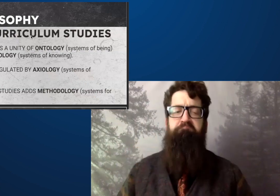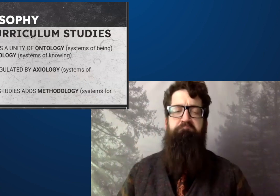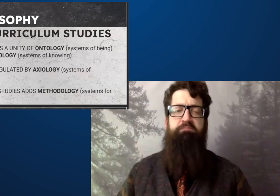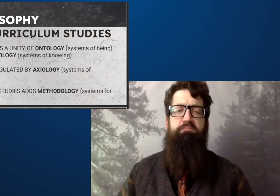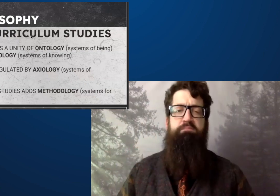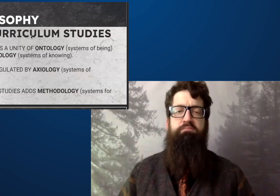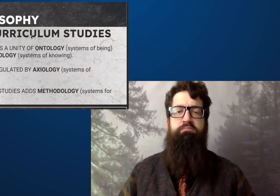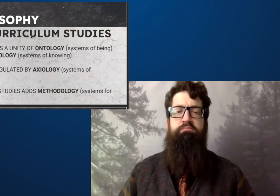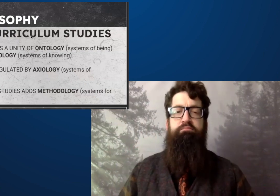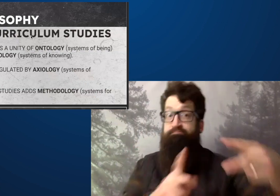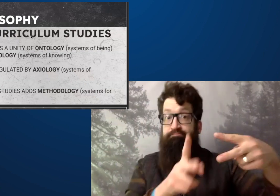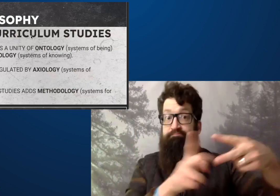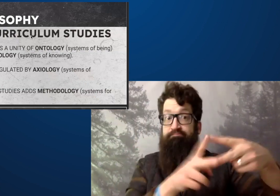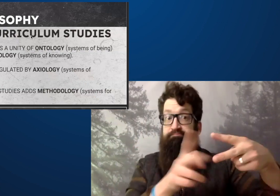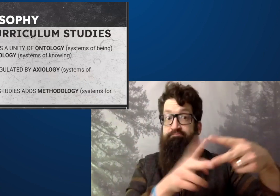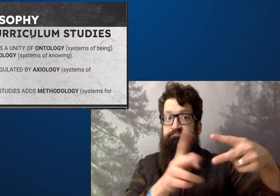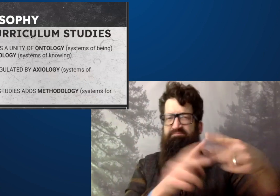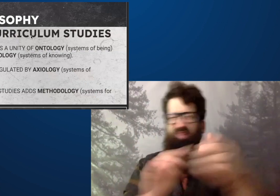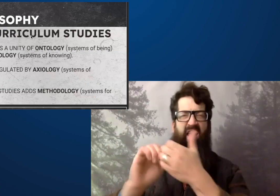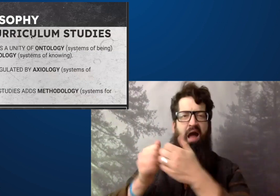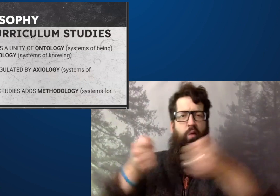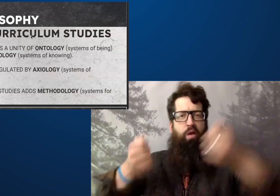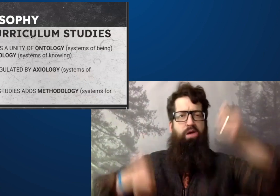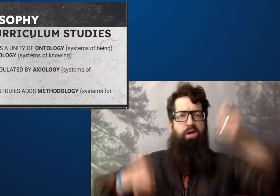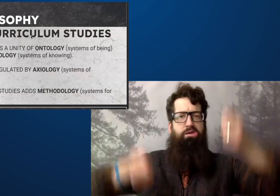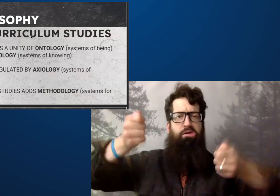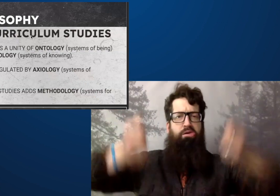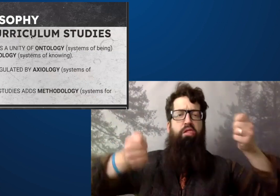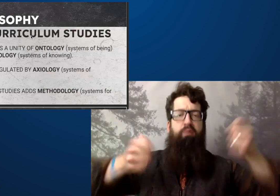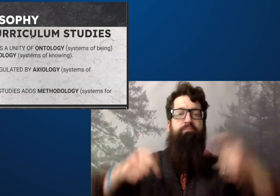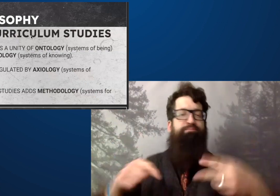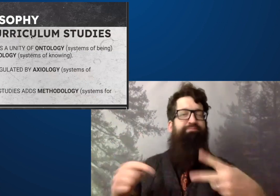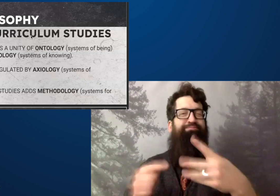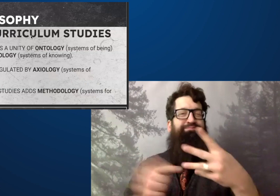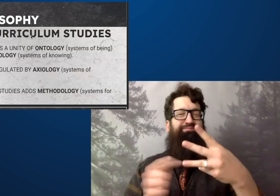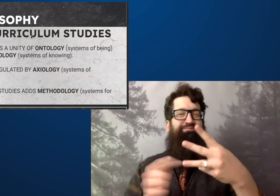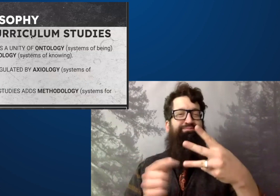This is how information is exchanged or knowledge is exchanged.